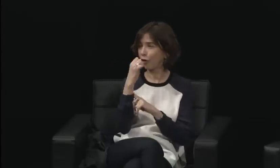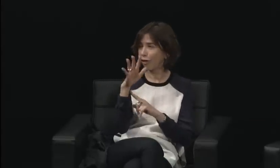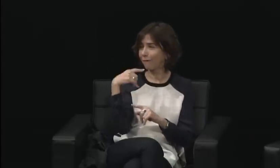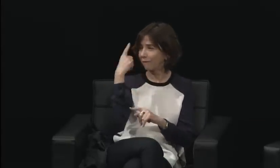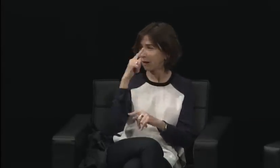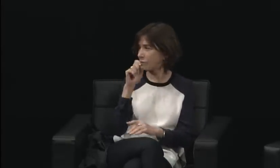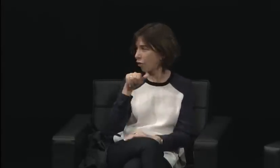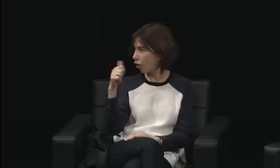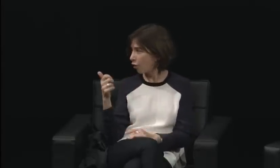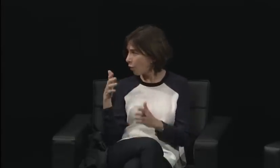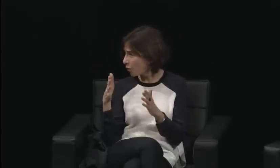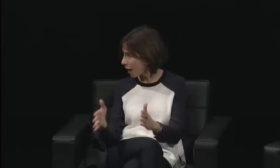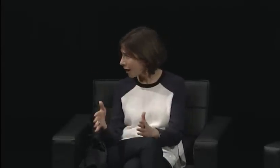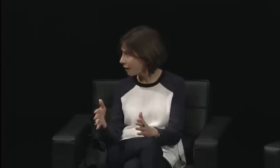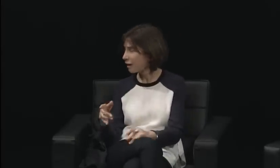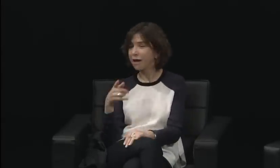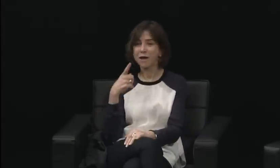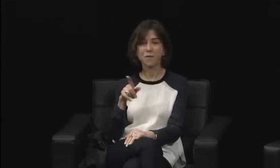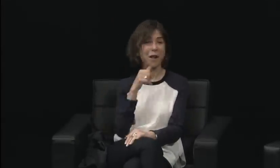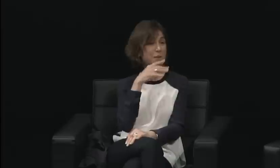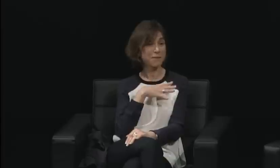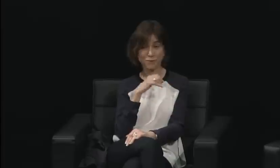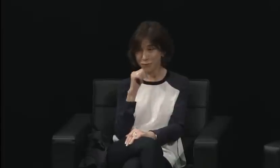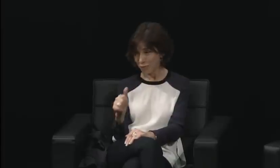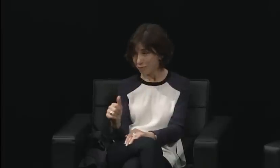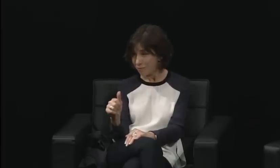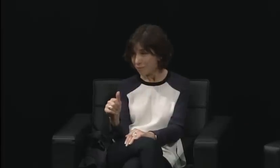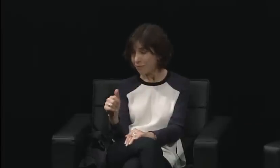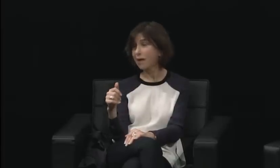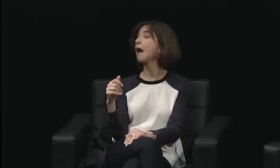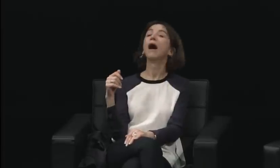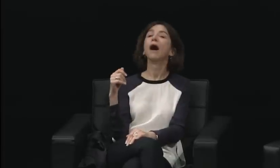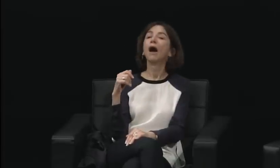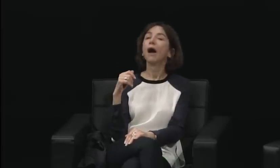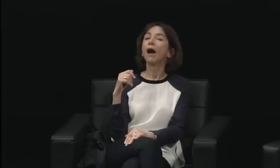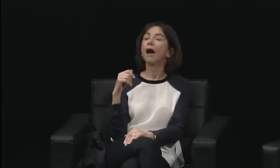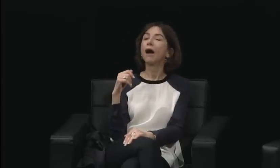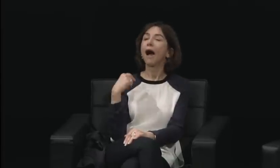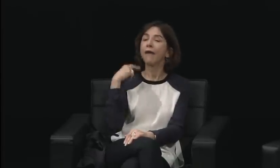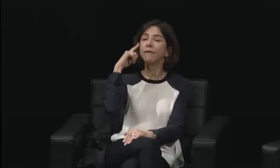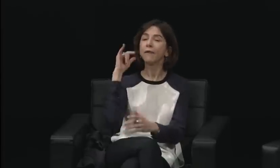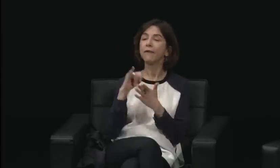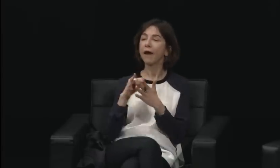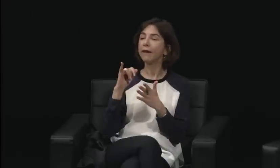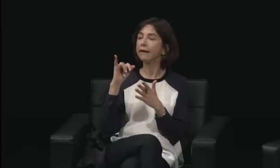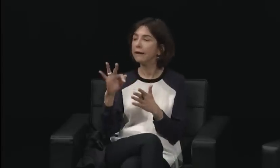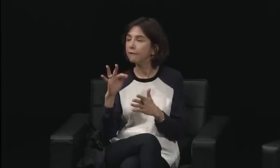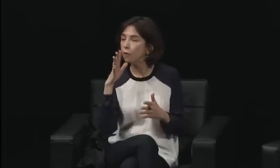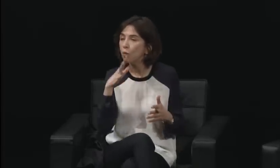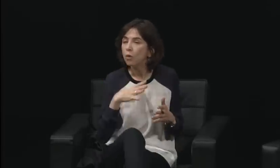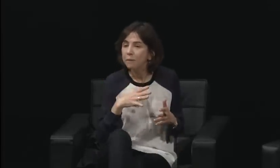But during that time, I had to step out of that predetermined realm of the woman in order